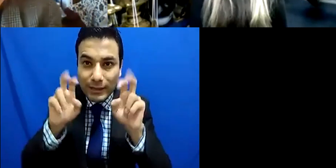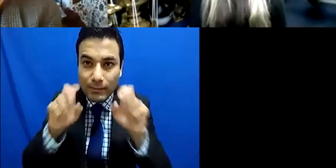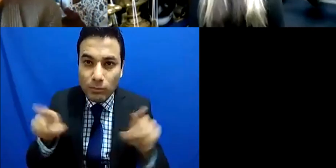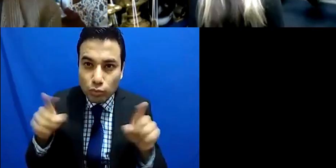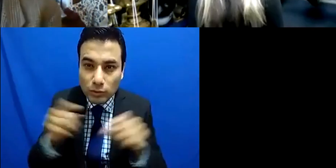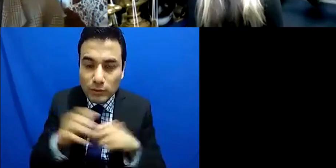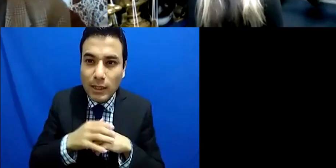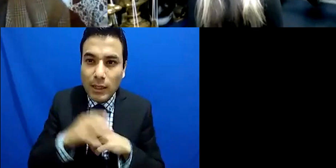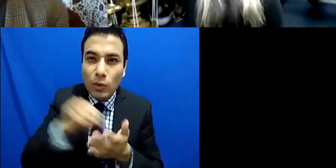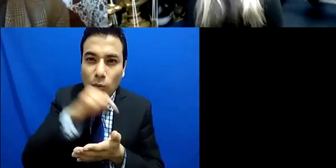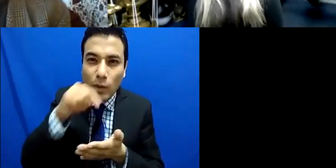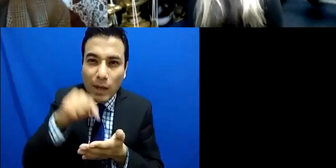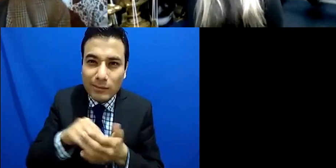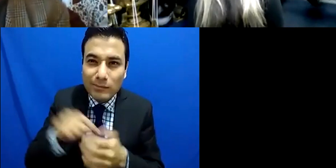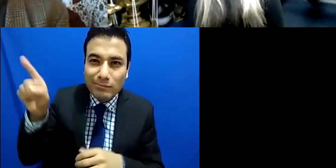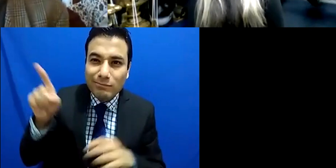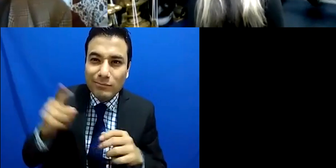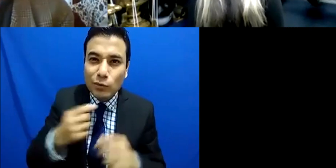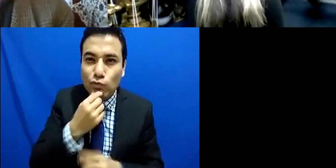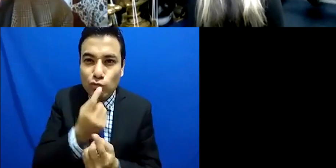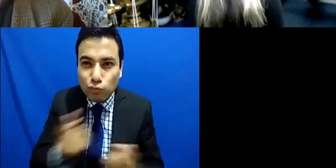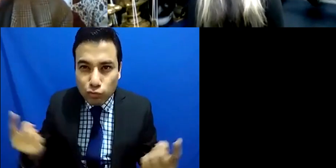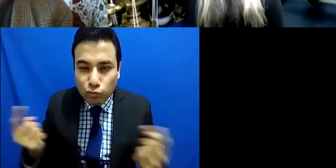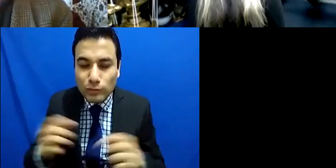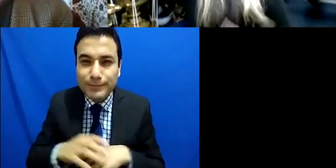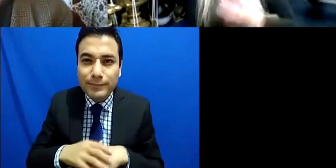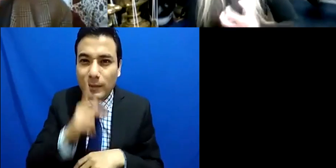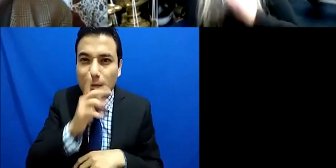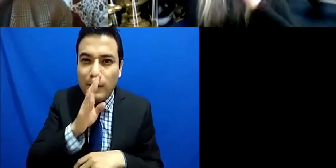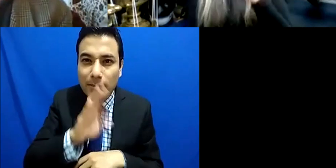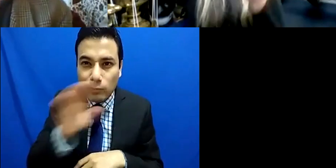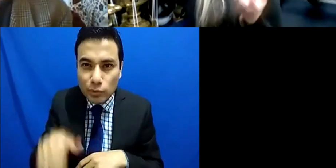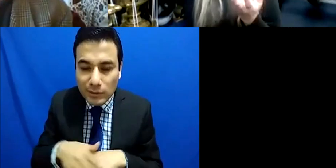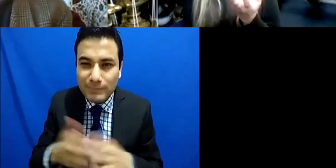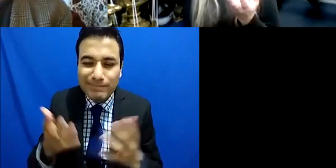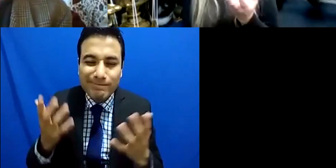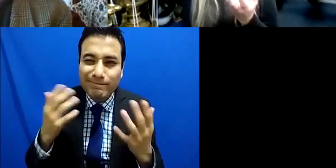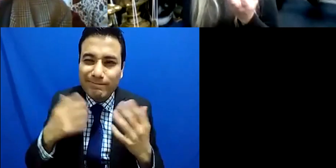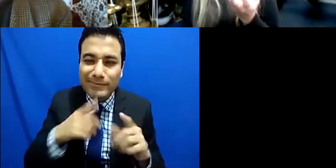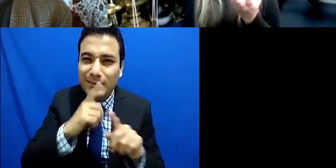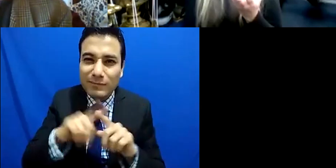and a lot of the people you know who have experienced various challenges themselves